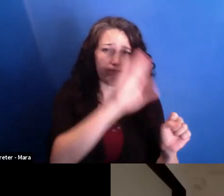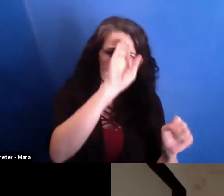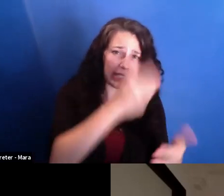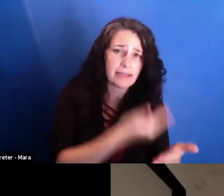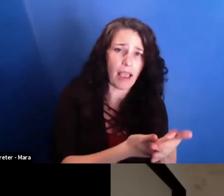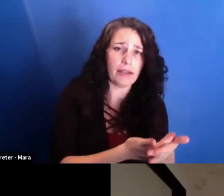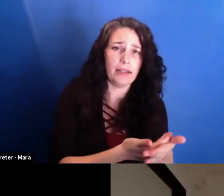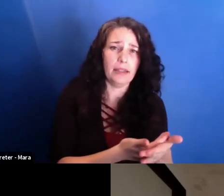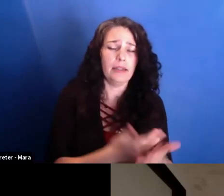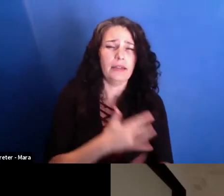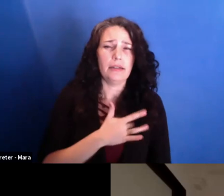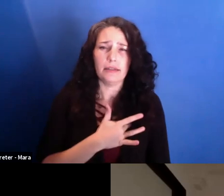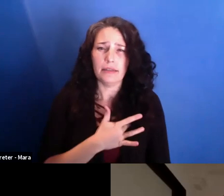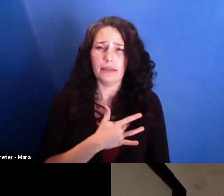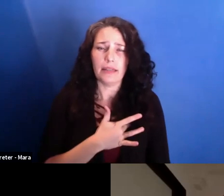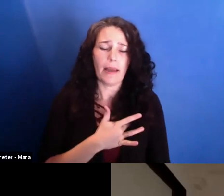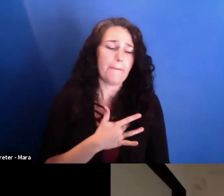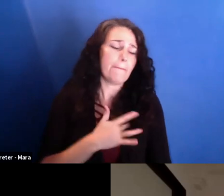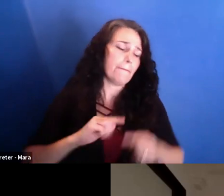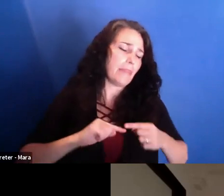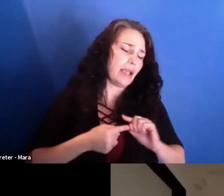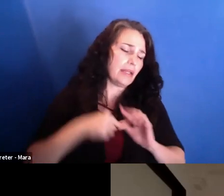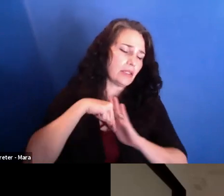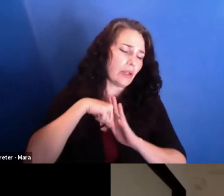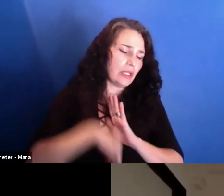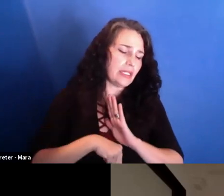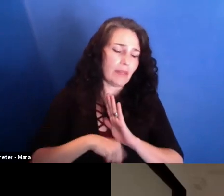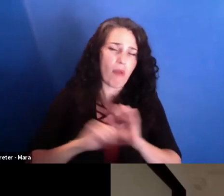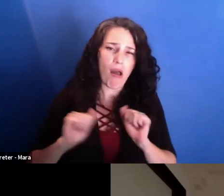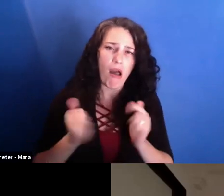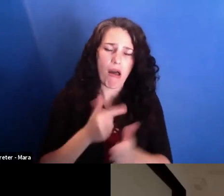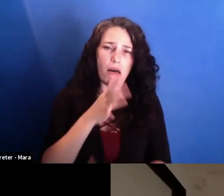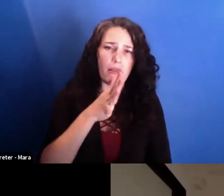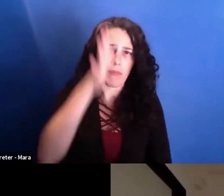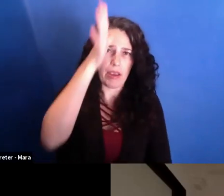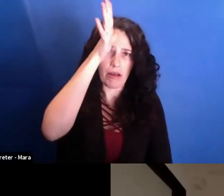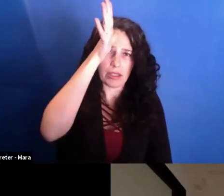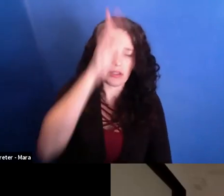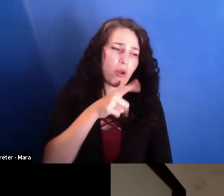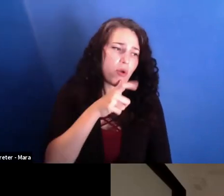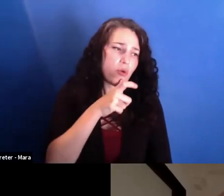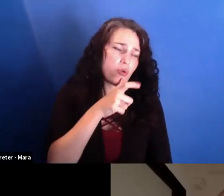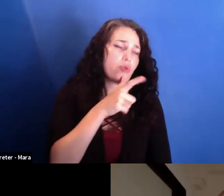the parents that lost a child. There's not much diversity.